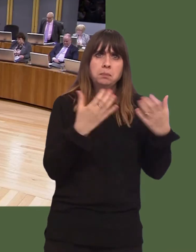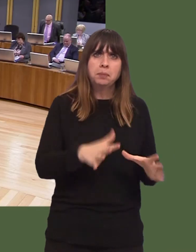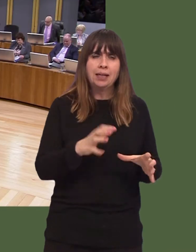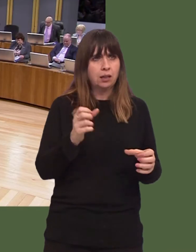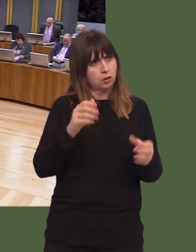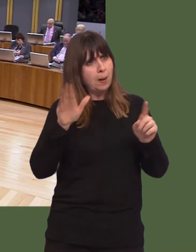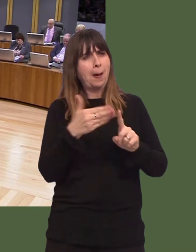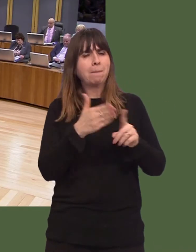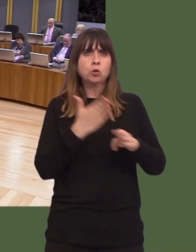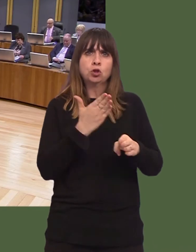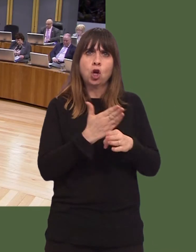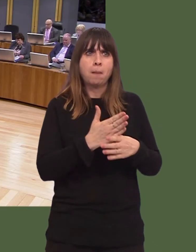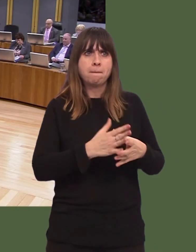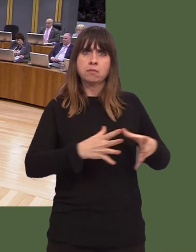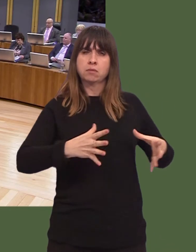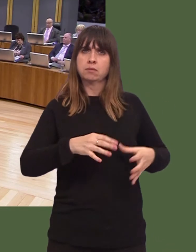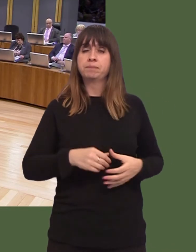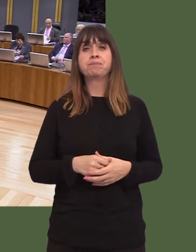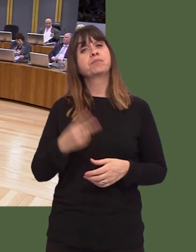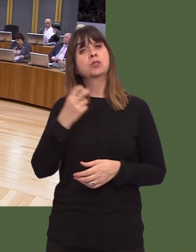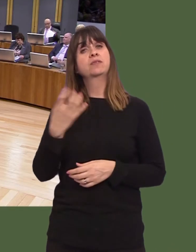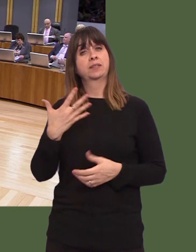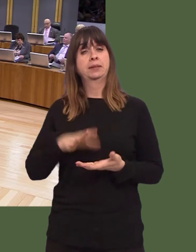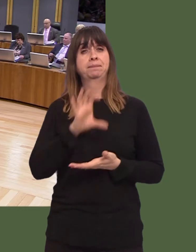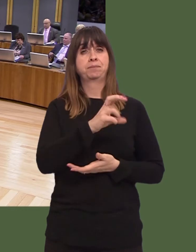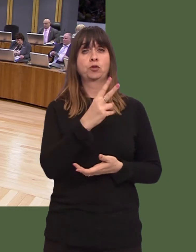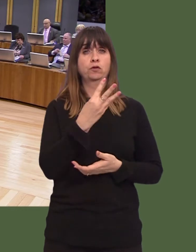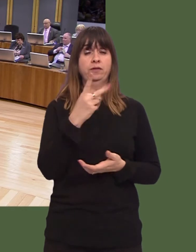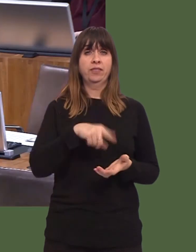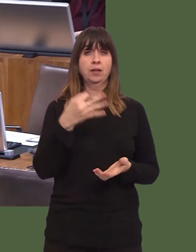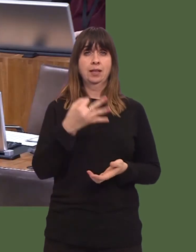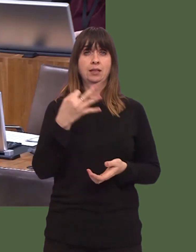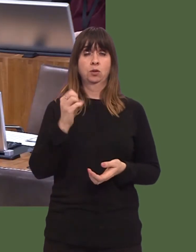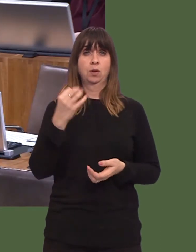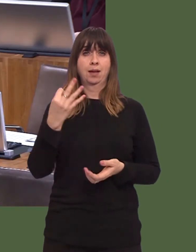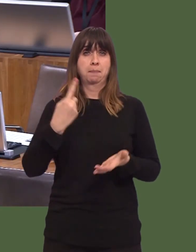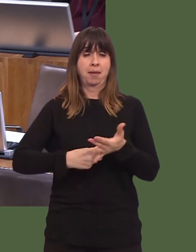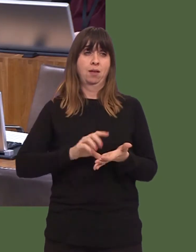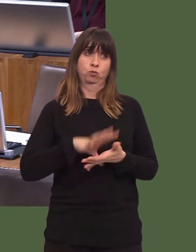Carwyn Jones: In 2015, we provided £245,808 to the company towards the creation of 50